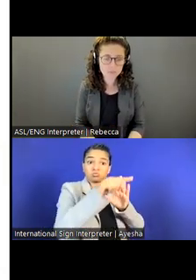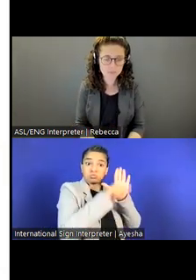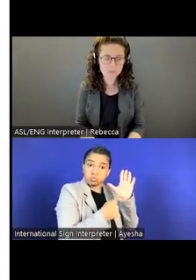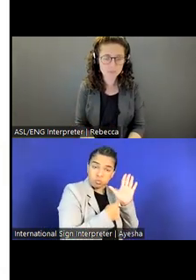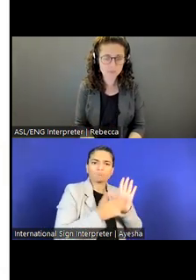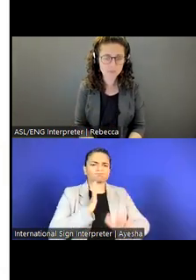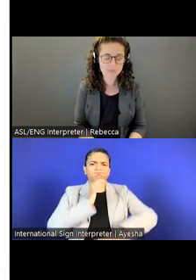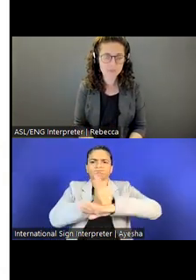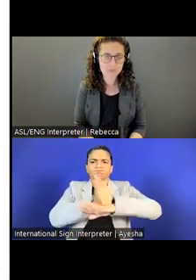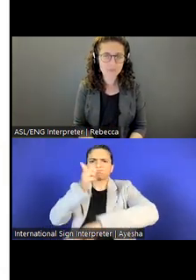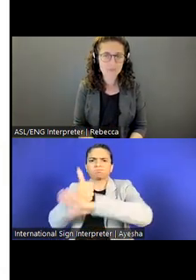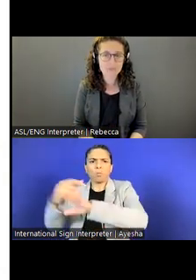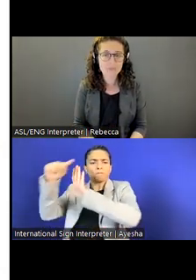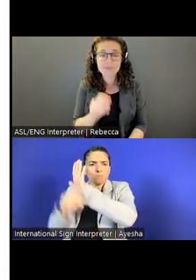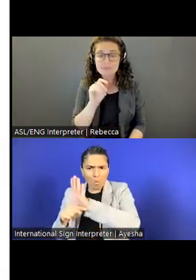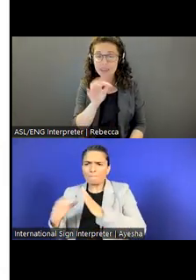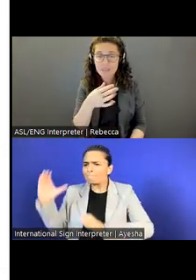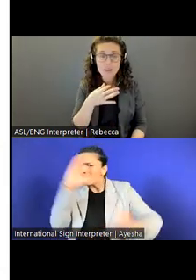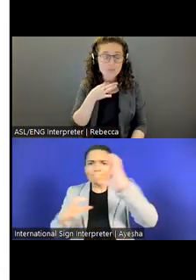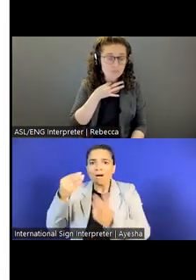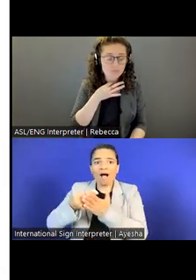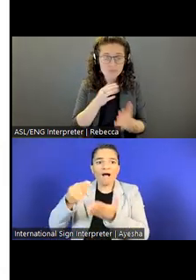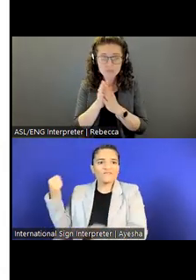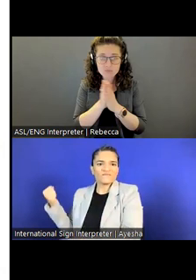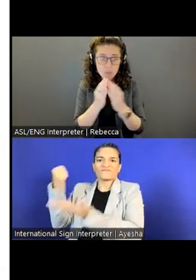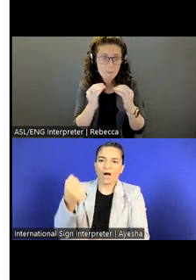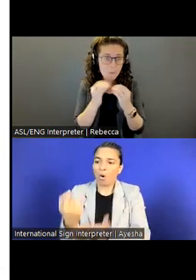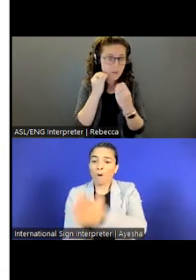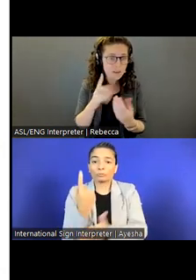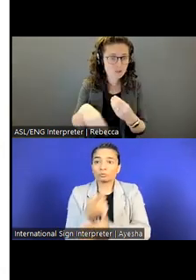For any more information about World Learning and learning about our history, where we've